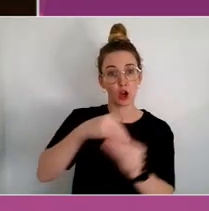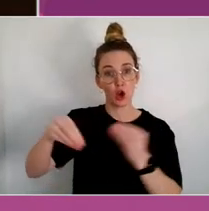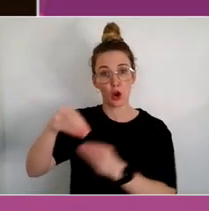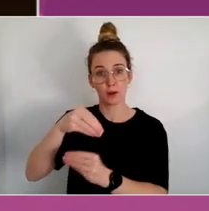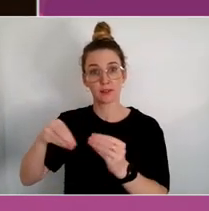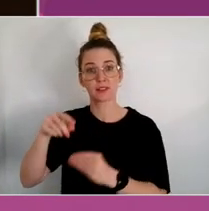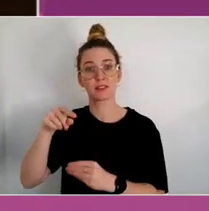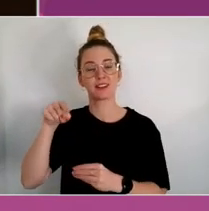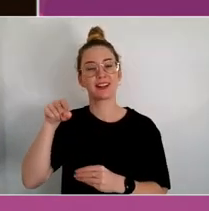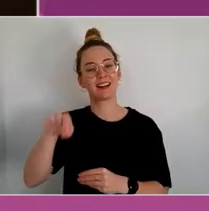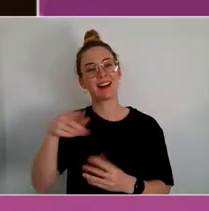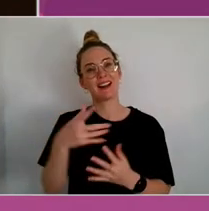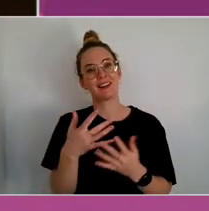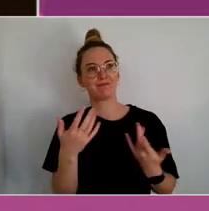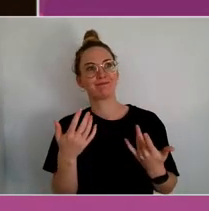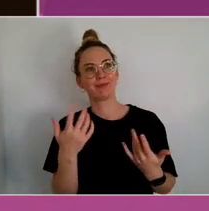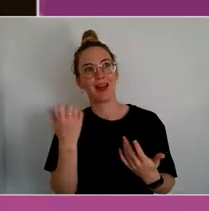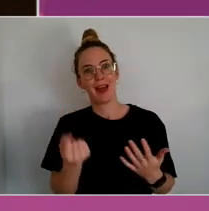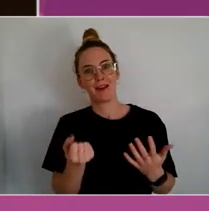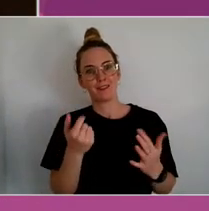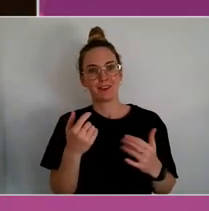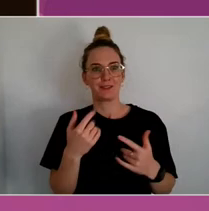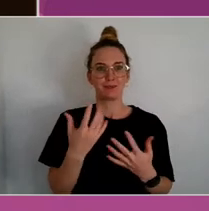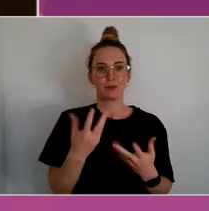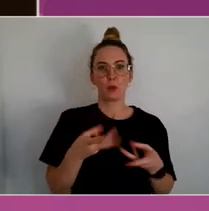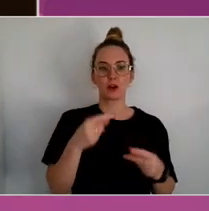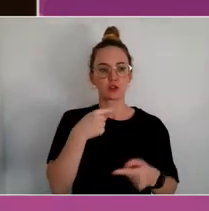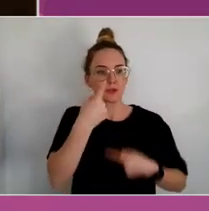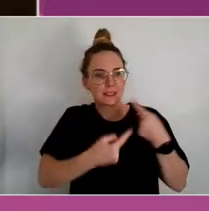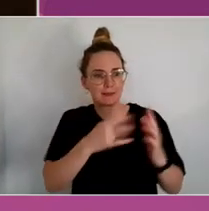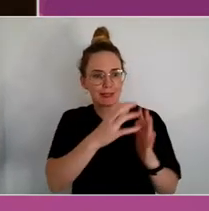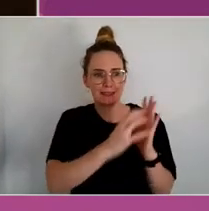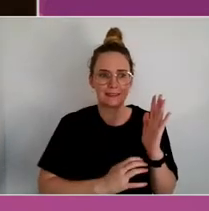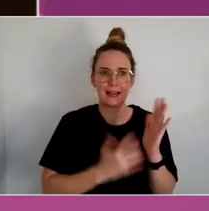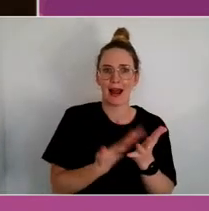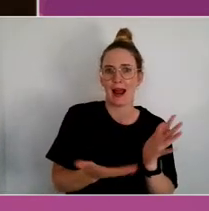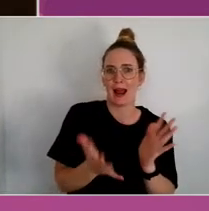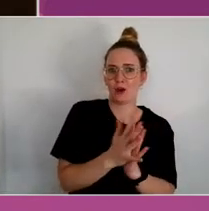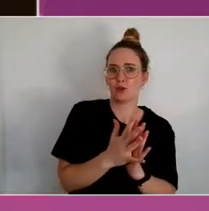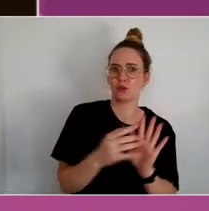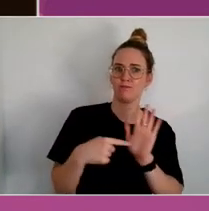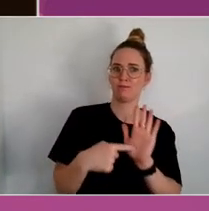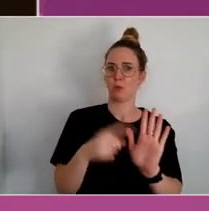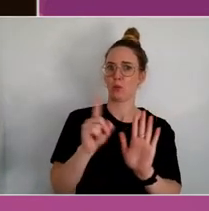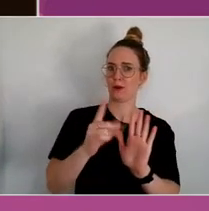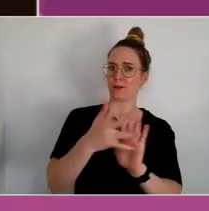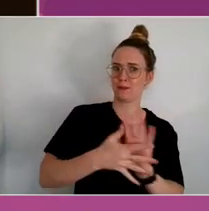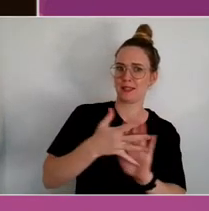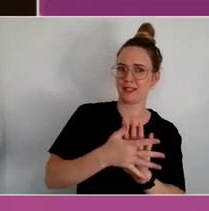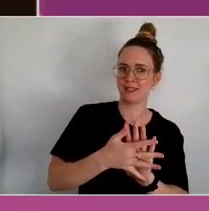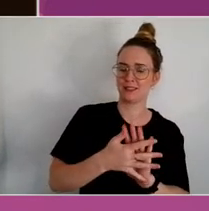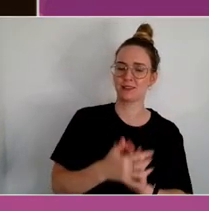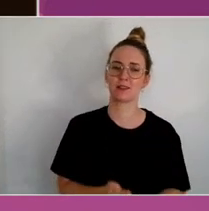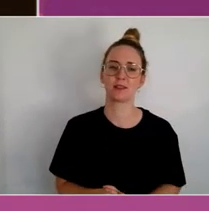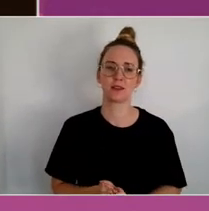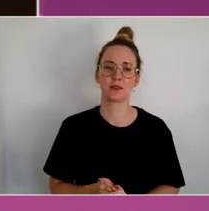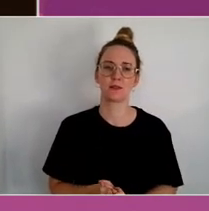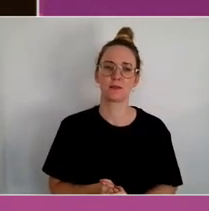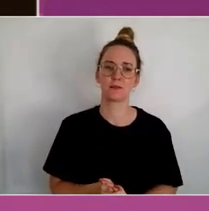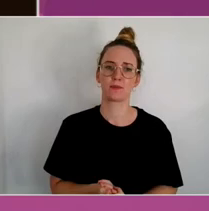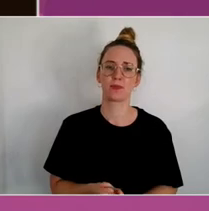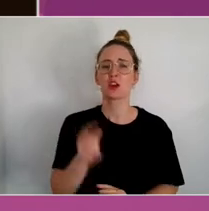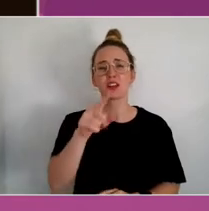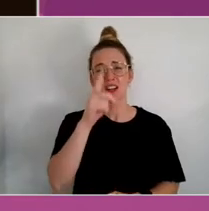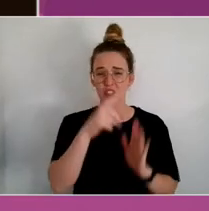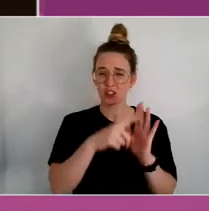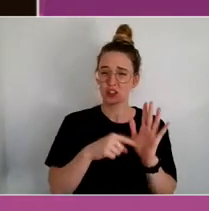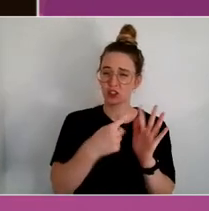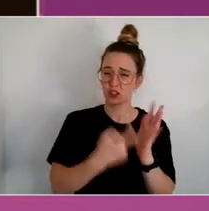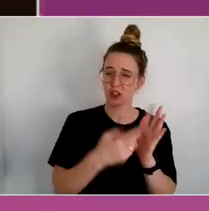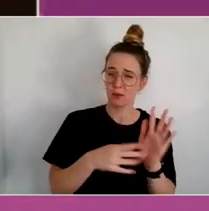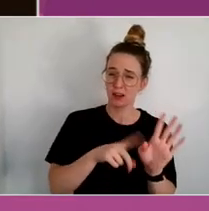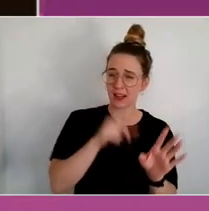Tell us what you have seen that works, process that have enabled that articulation?